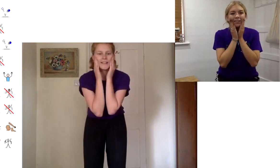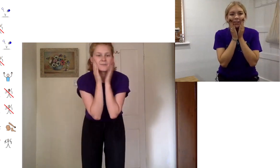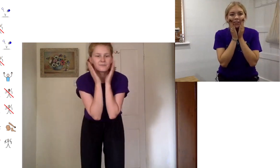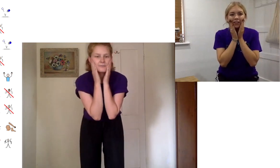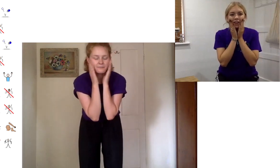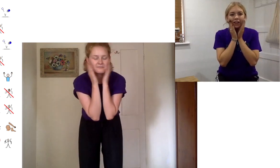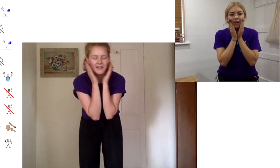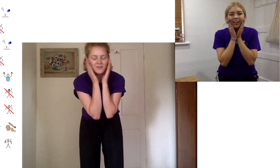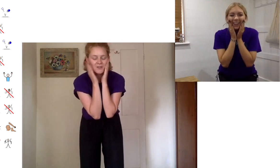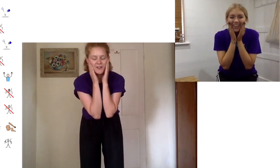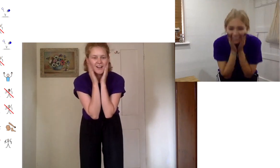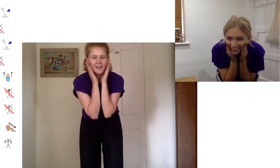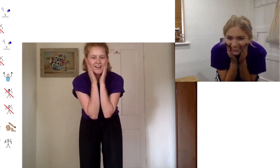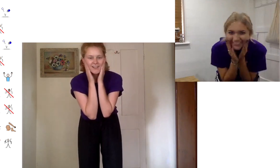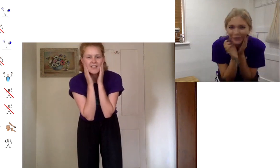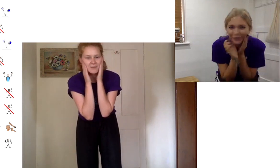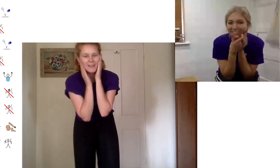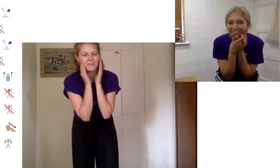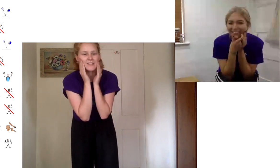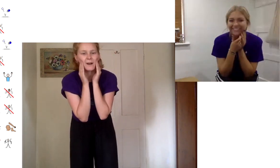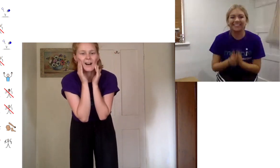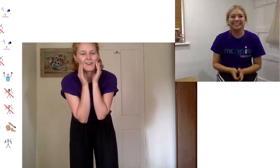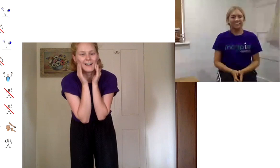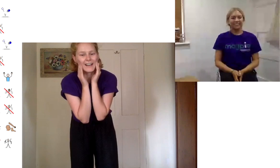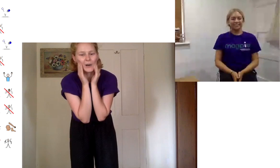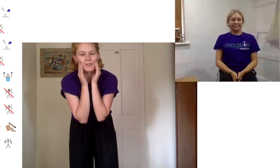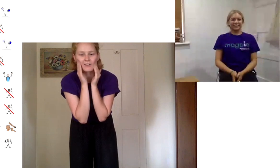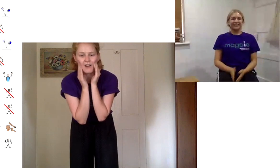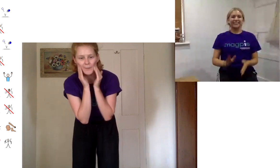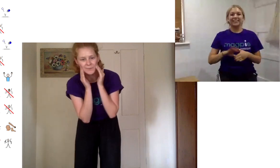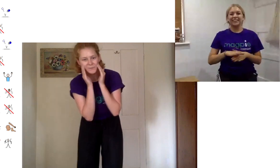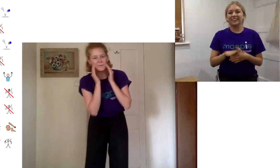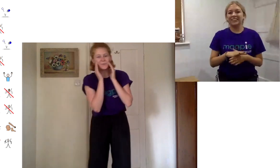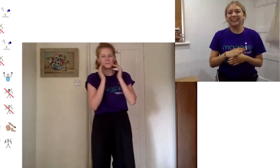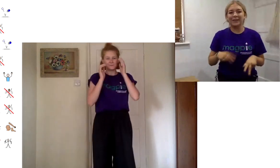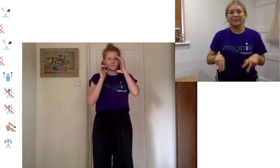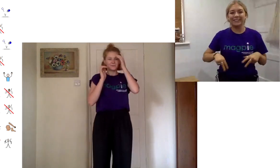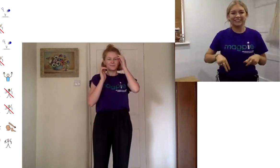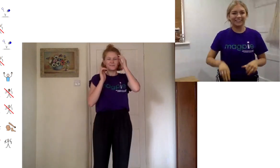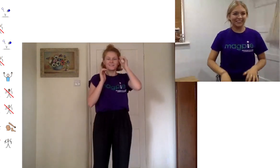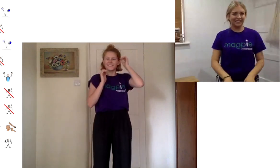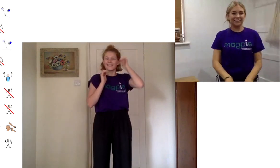yeah emotional smile a little bit of a rub it's a really happy dance isn't it